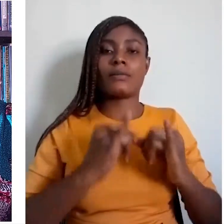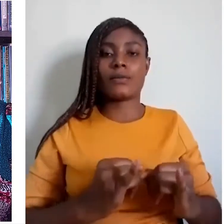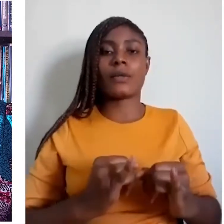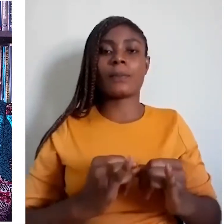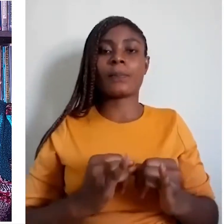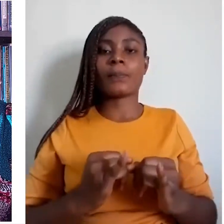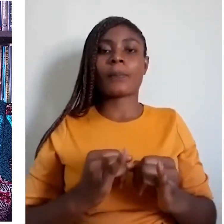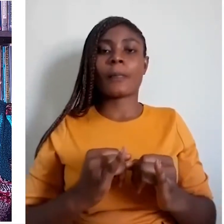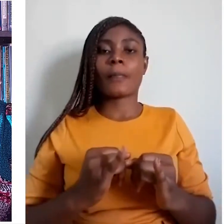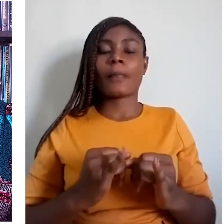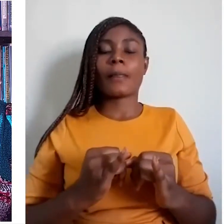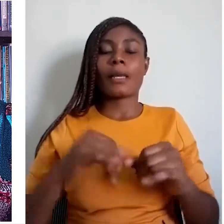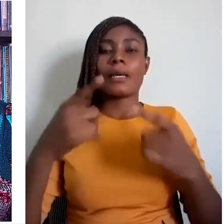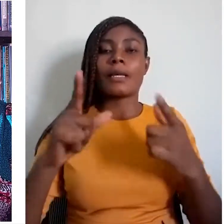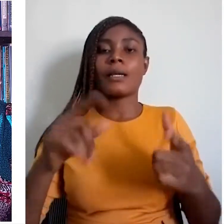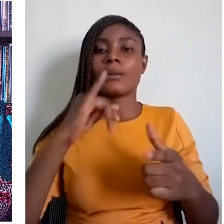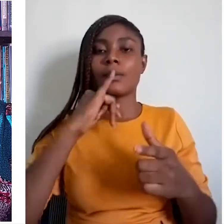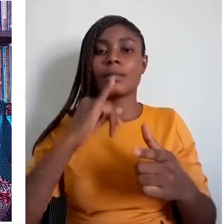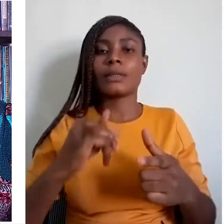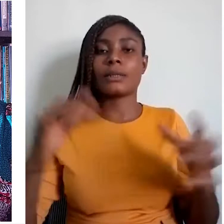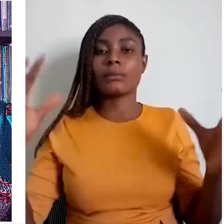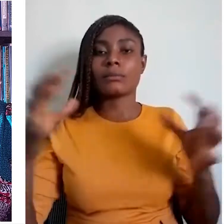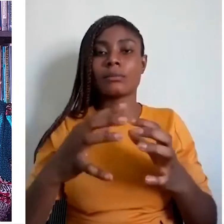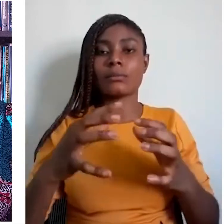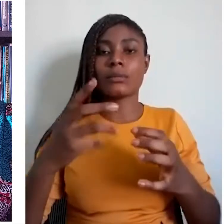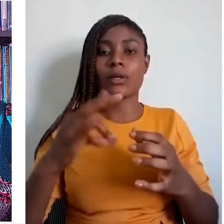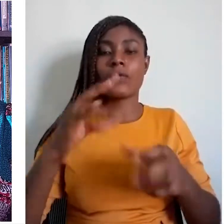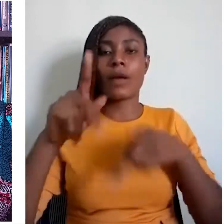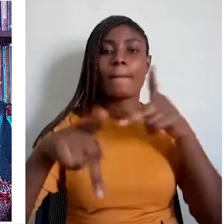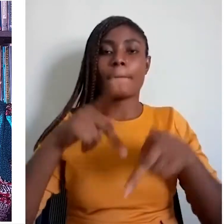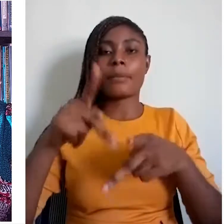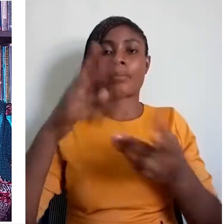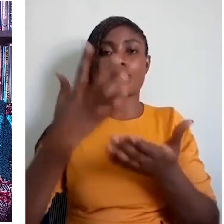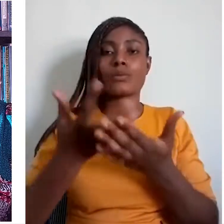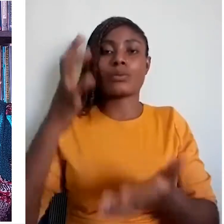Language is an archive of the people’s wealth and way of life.